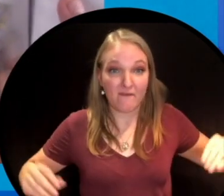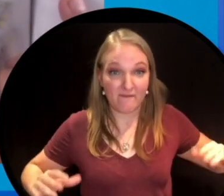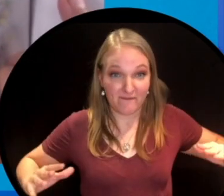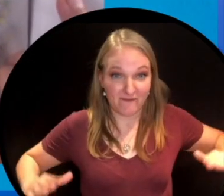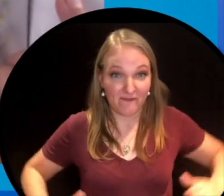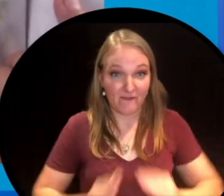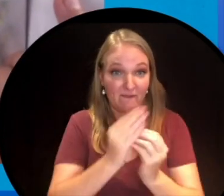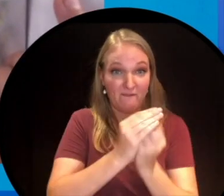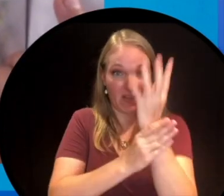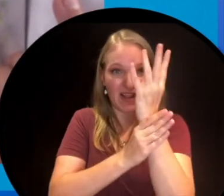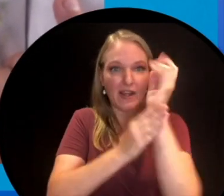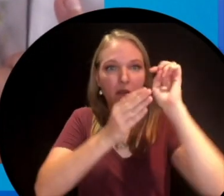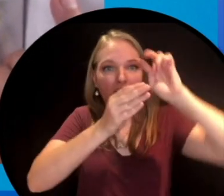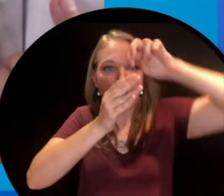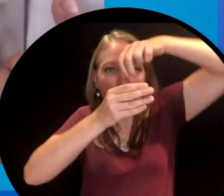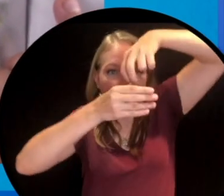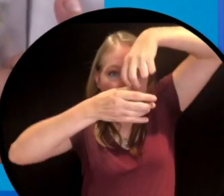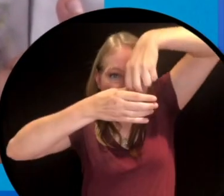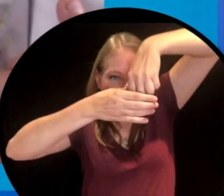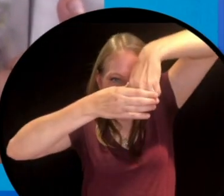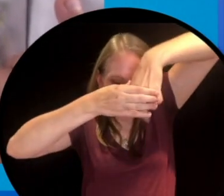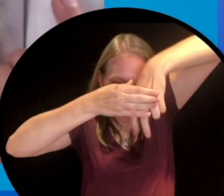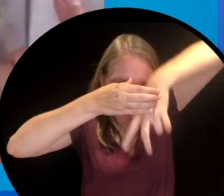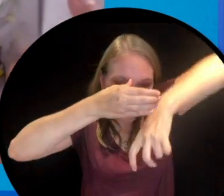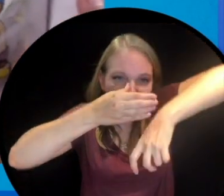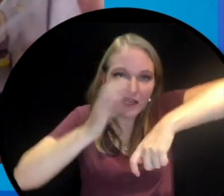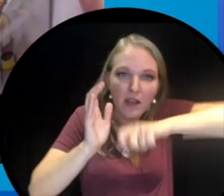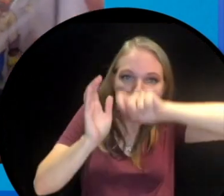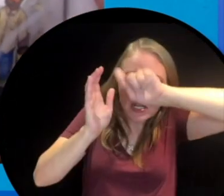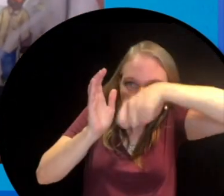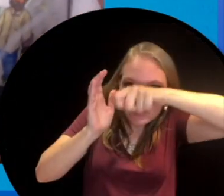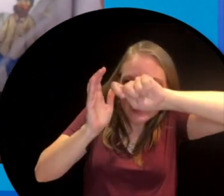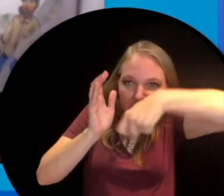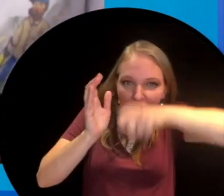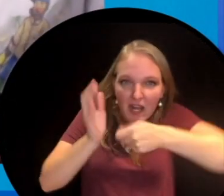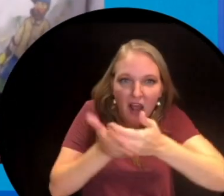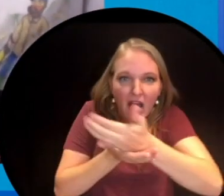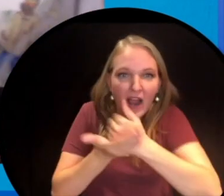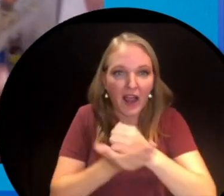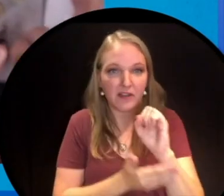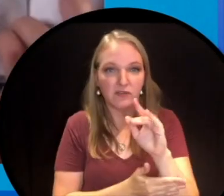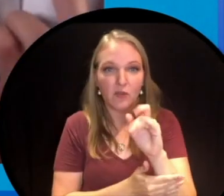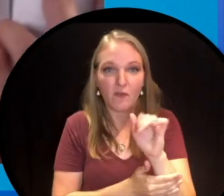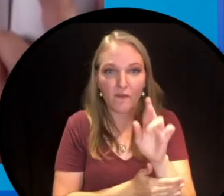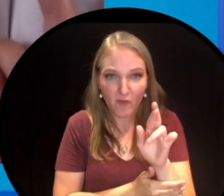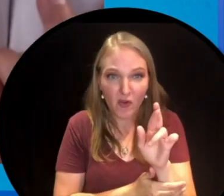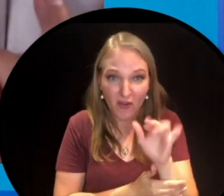physically go down into this active volcano and they chisel out the sulfur and that's how they get